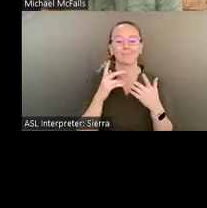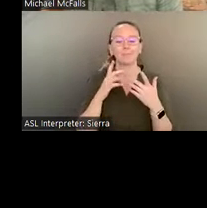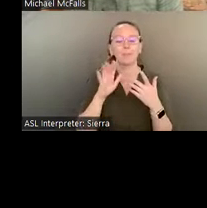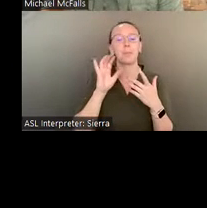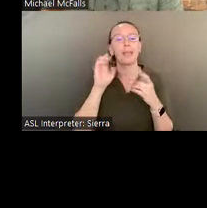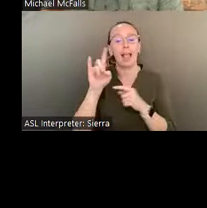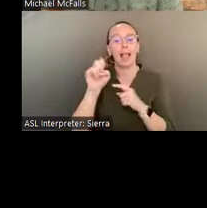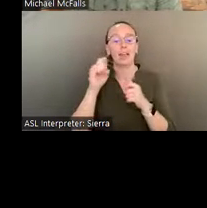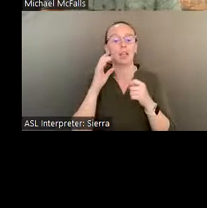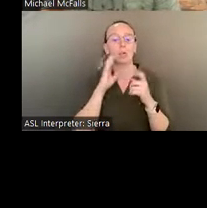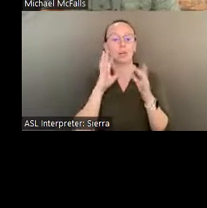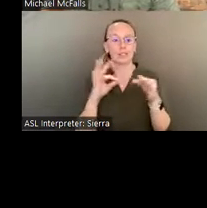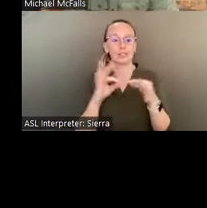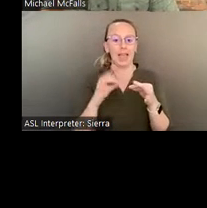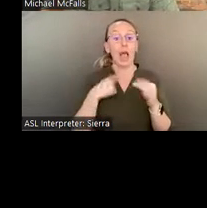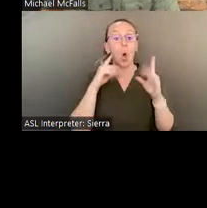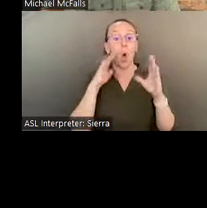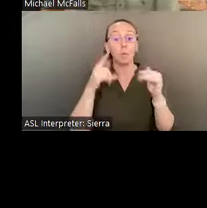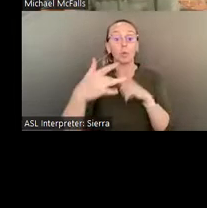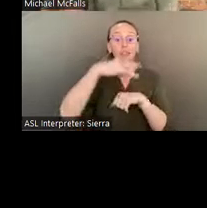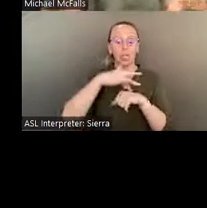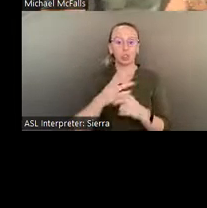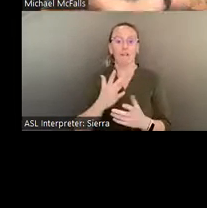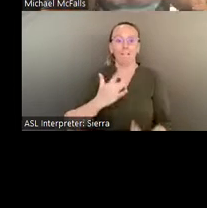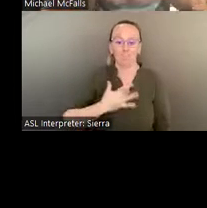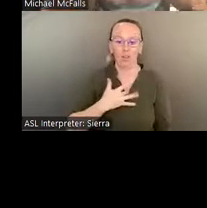his work, not the vibrations, which was different.